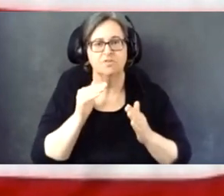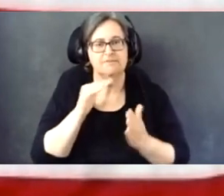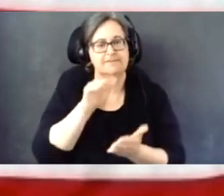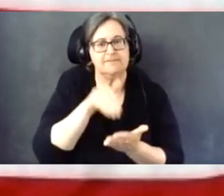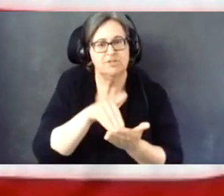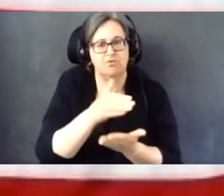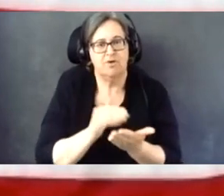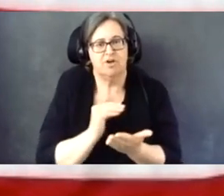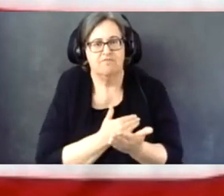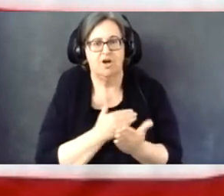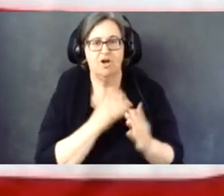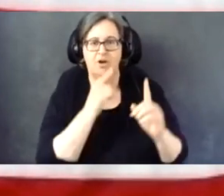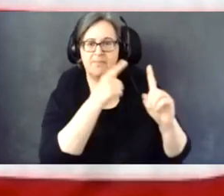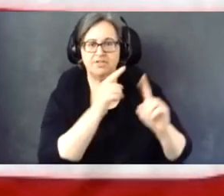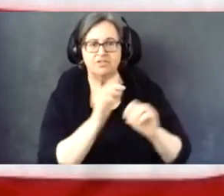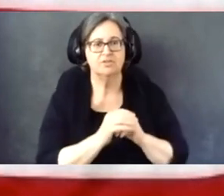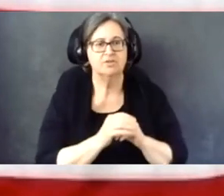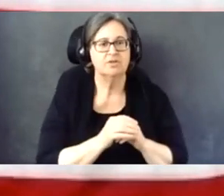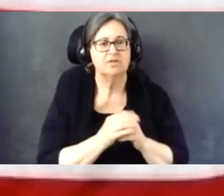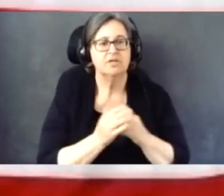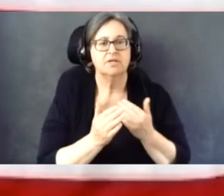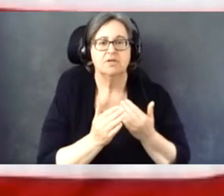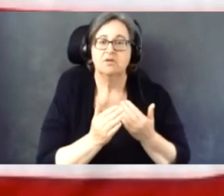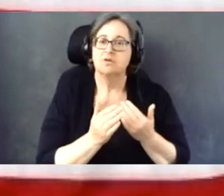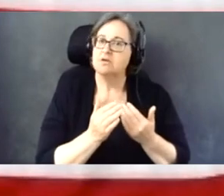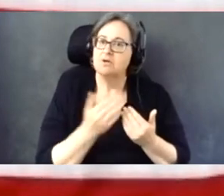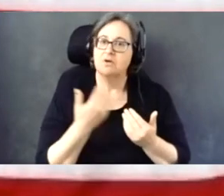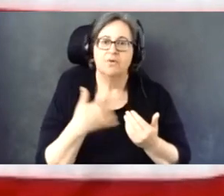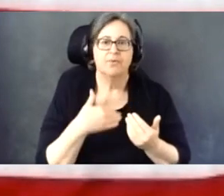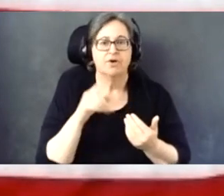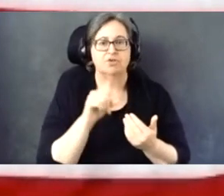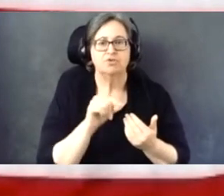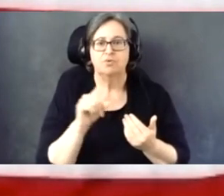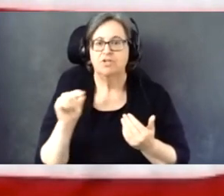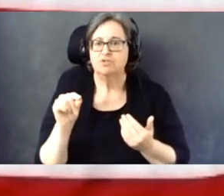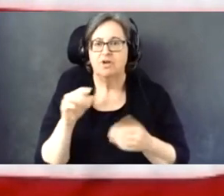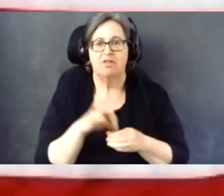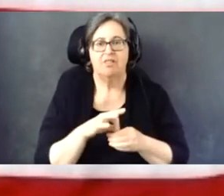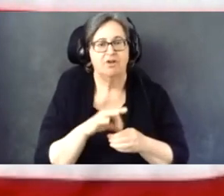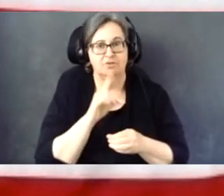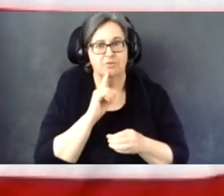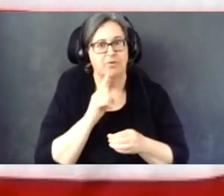Despite the extraordinary circumstances of the 2020 election, officials were able to